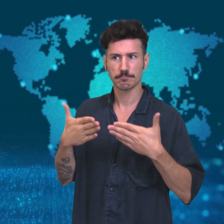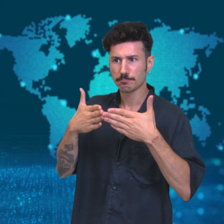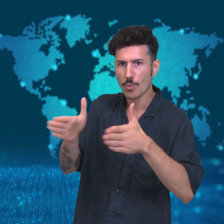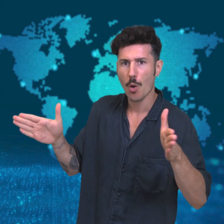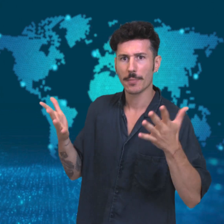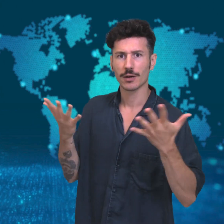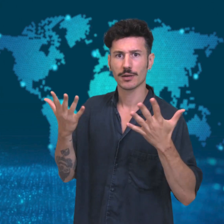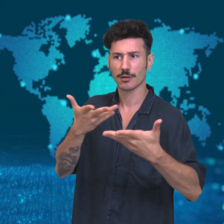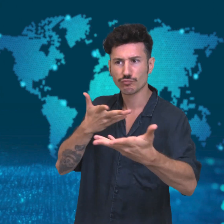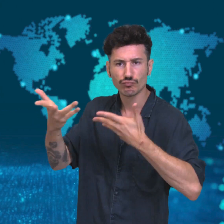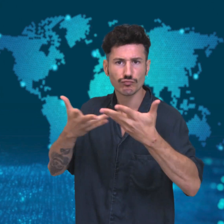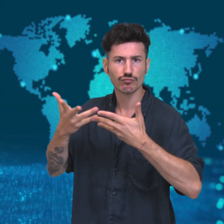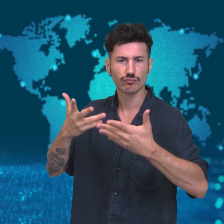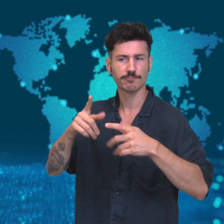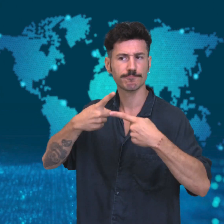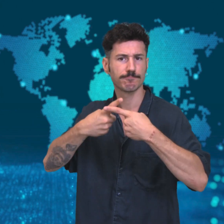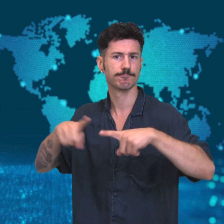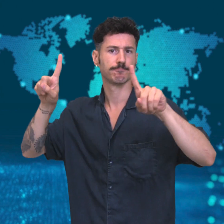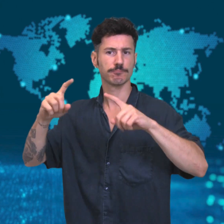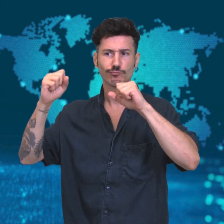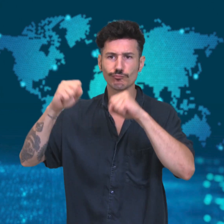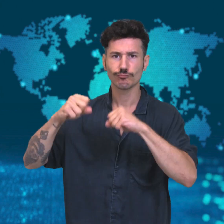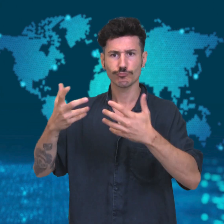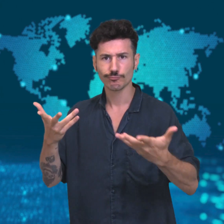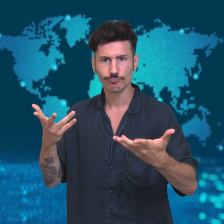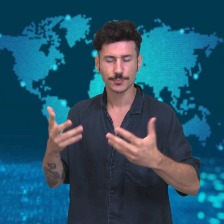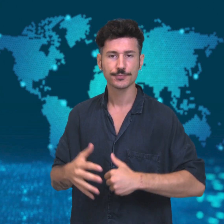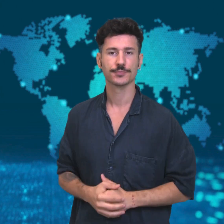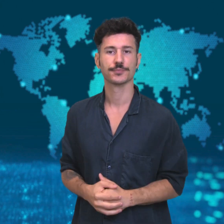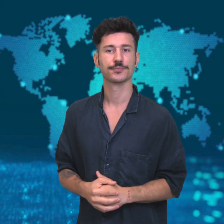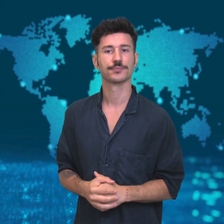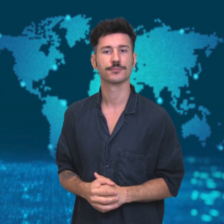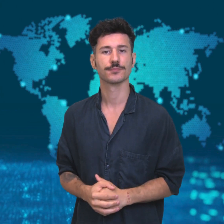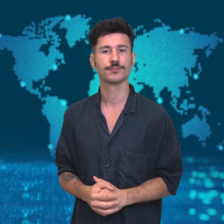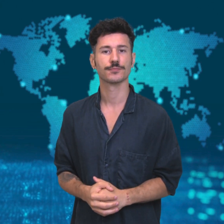and would be open to an alternative deal.